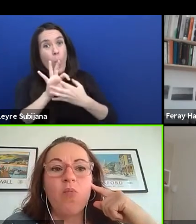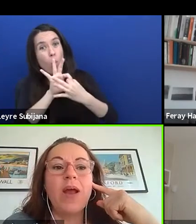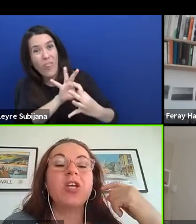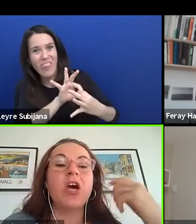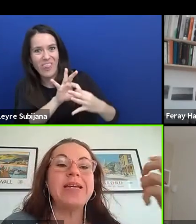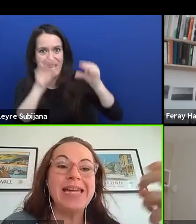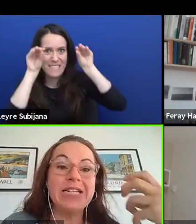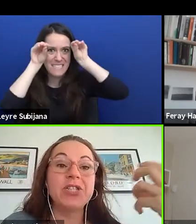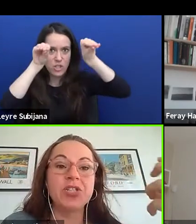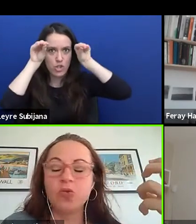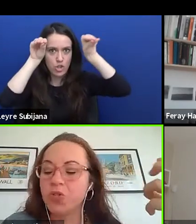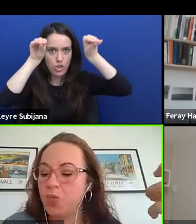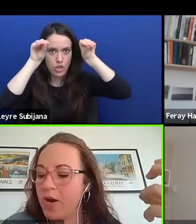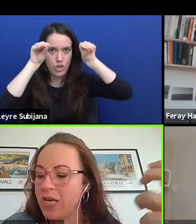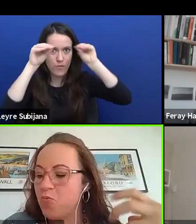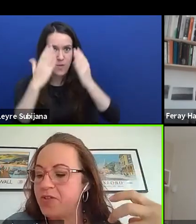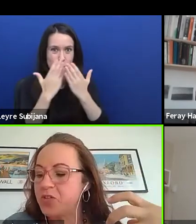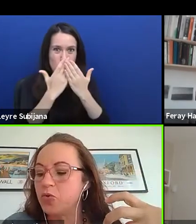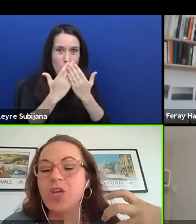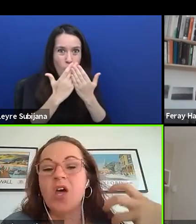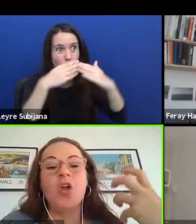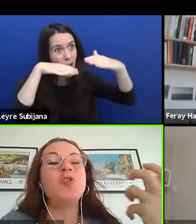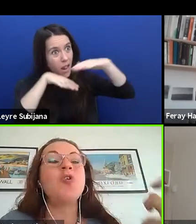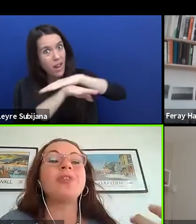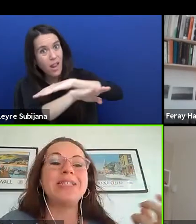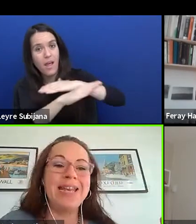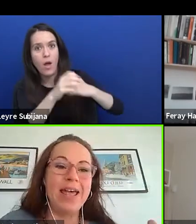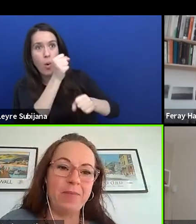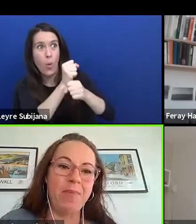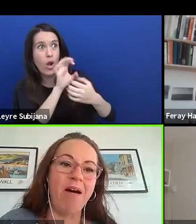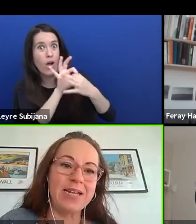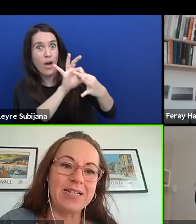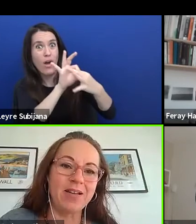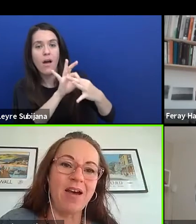And when going into schools and working with schools, not to let them hide.